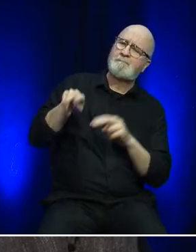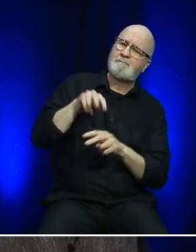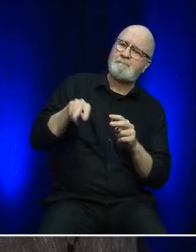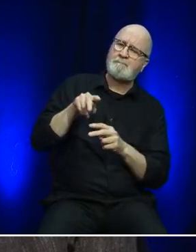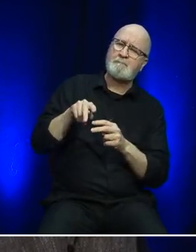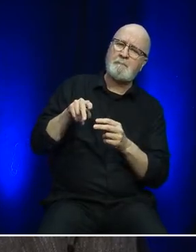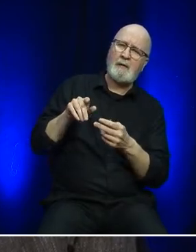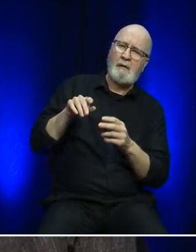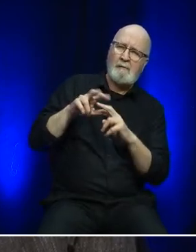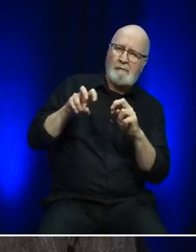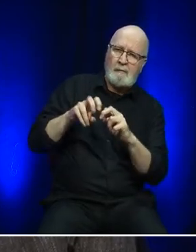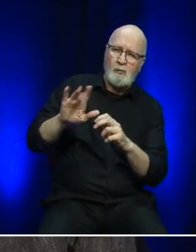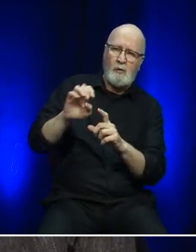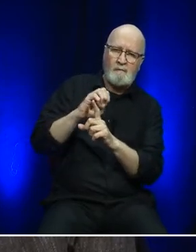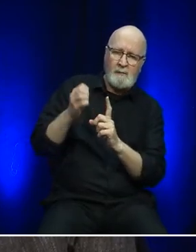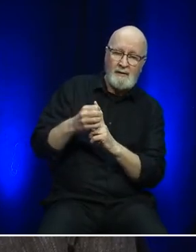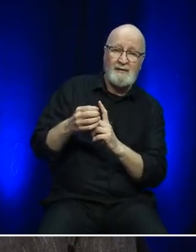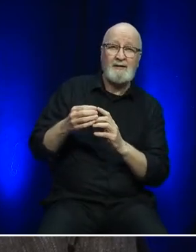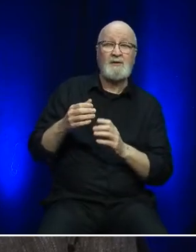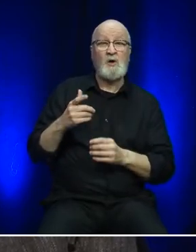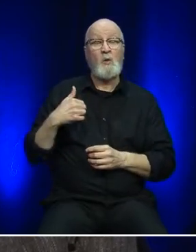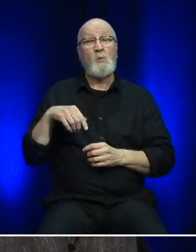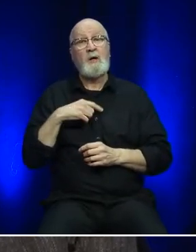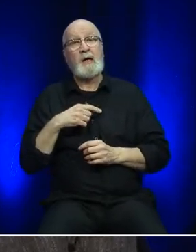community impacts, and water and land pollution.